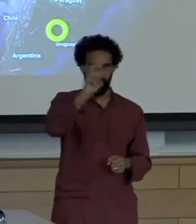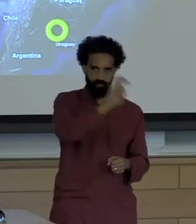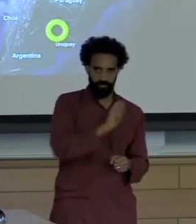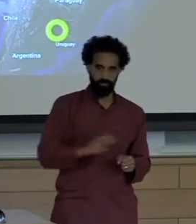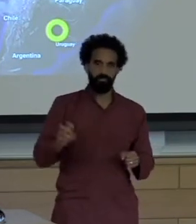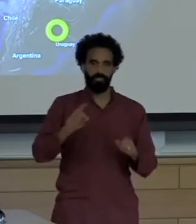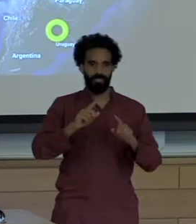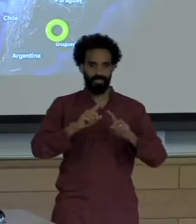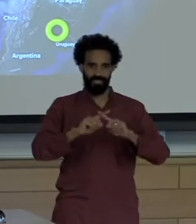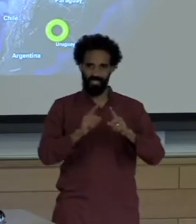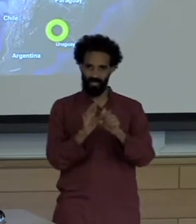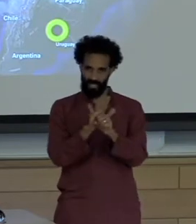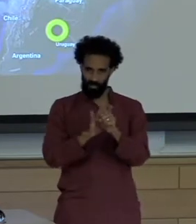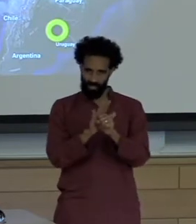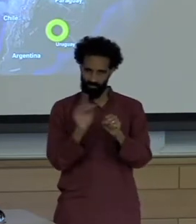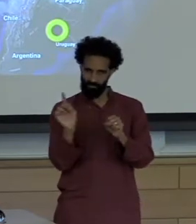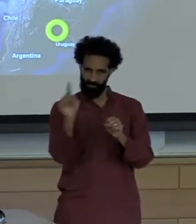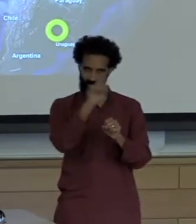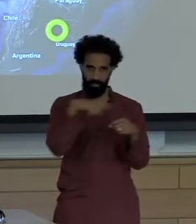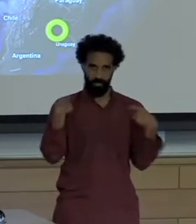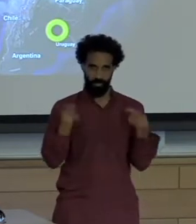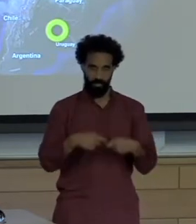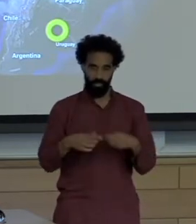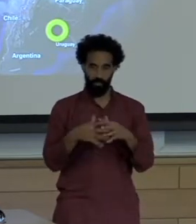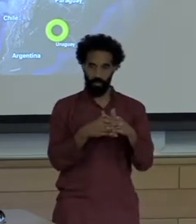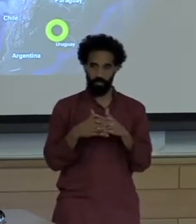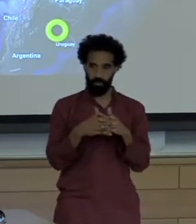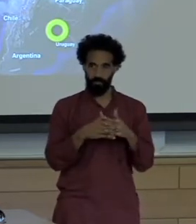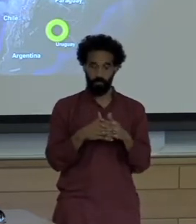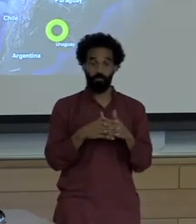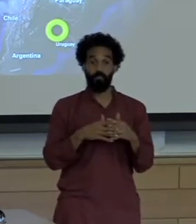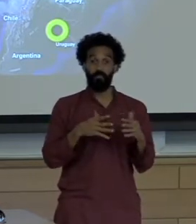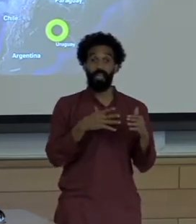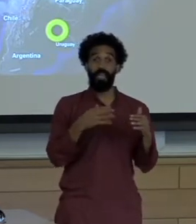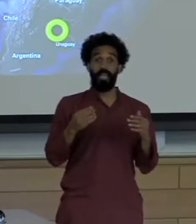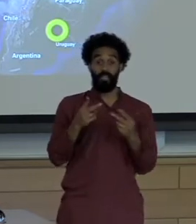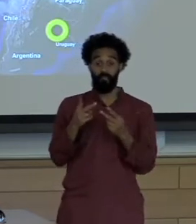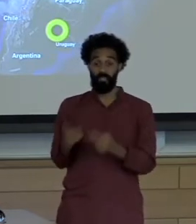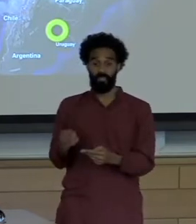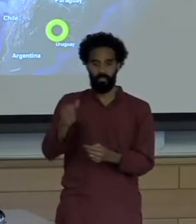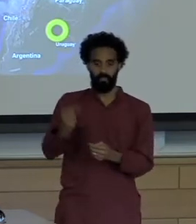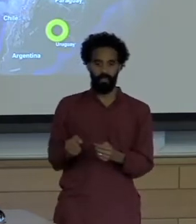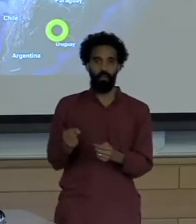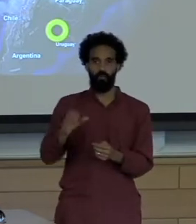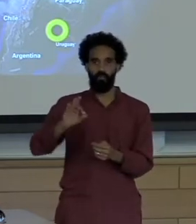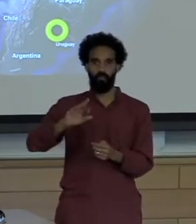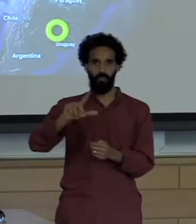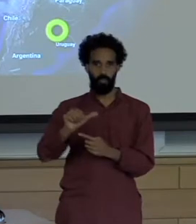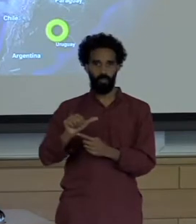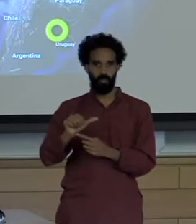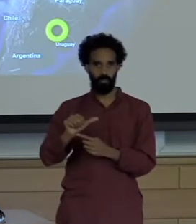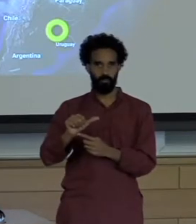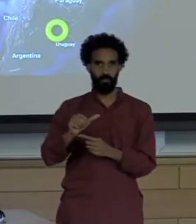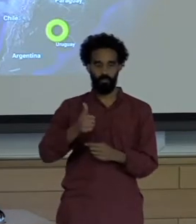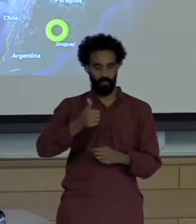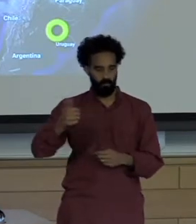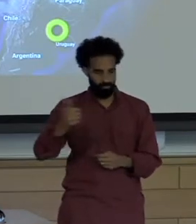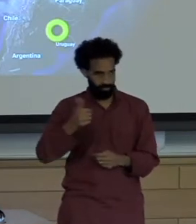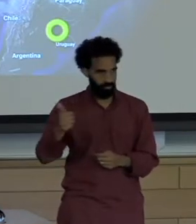research to South Florida and that's where we started our collaboration and